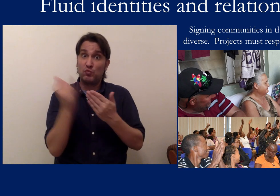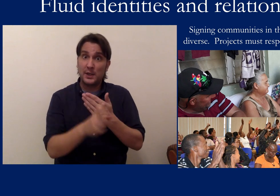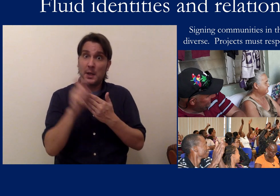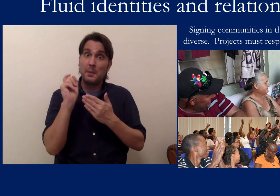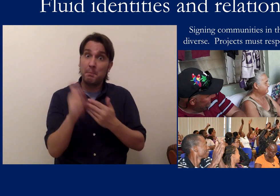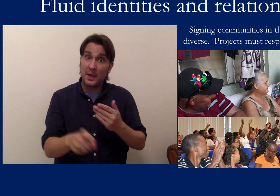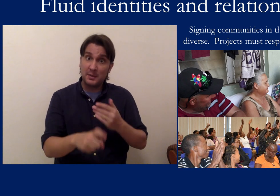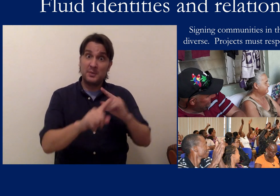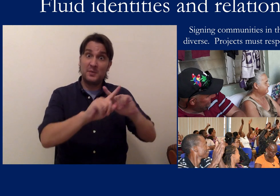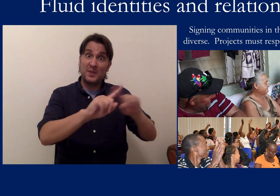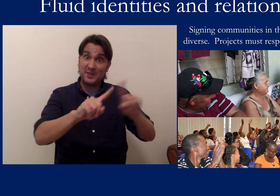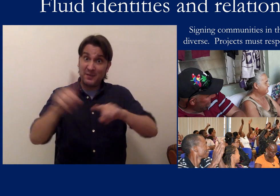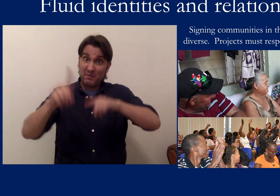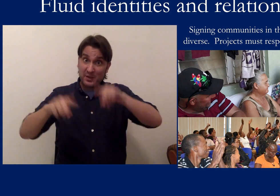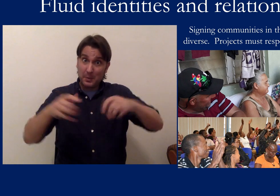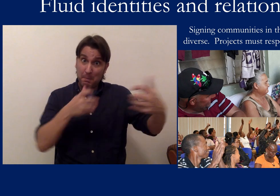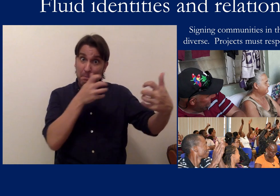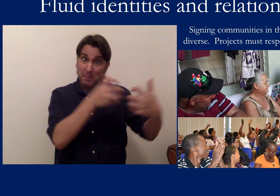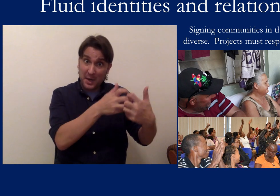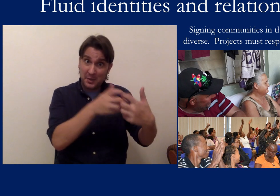need to vary according to the needs, interests, and identities